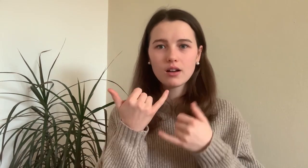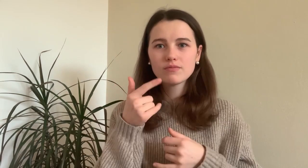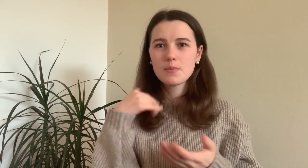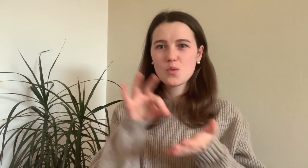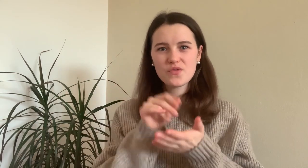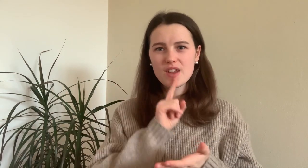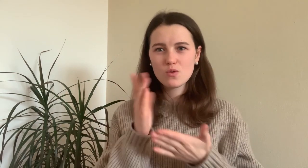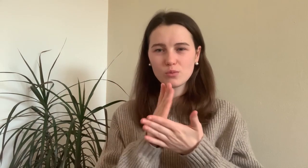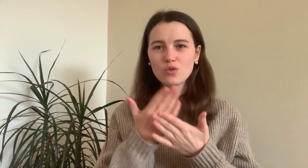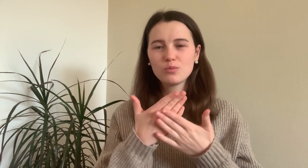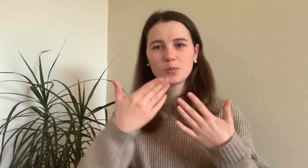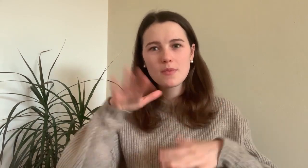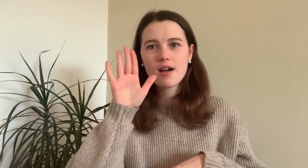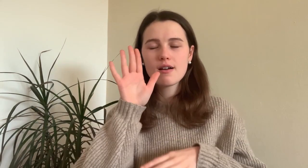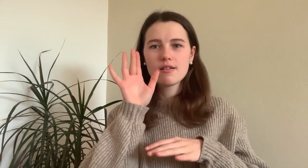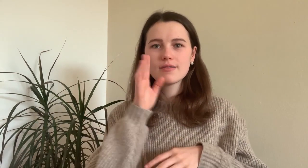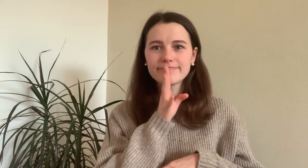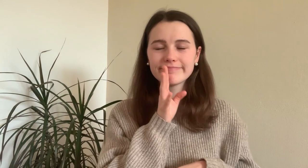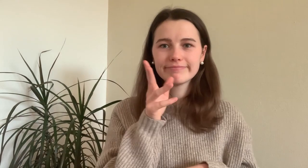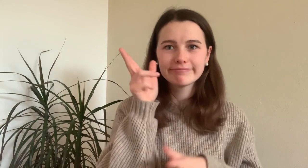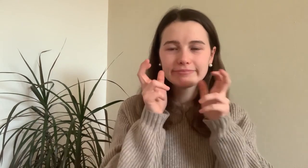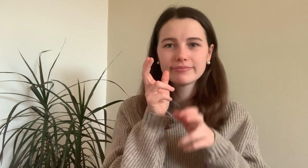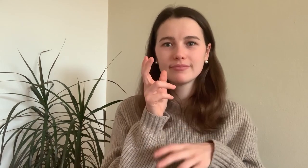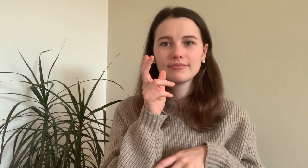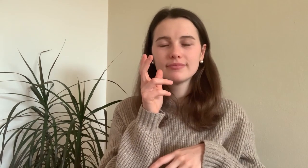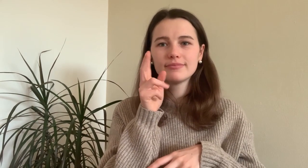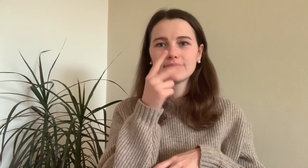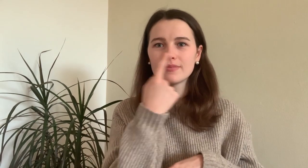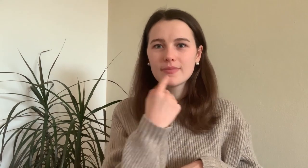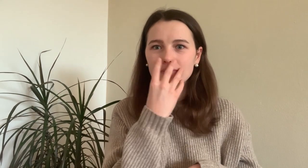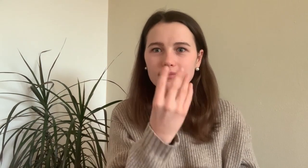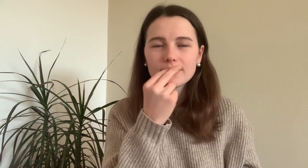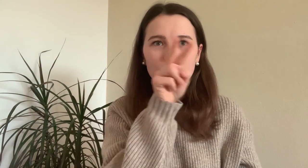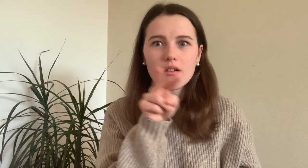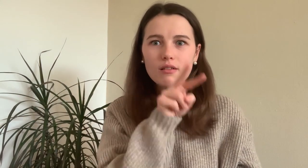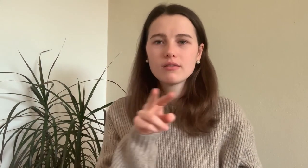At that time I had no interpreter and I had to concentrate on speaking, lipreading and hearing.